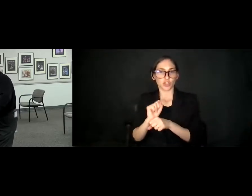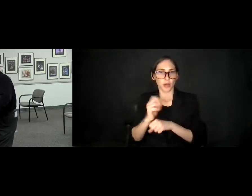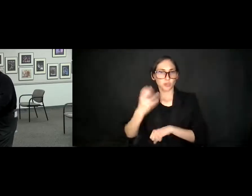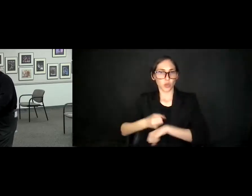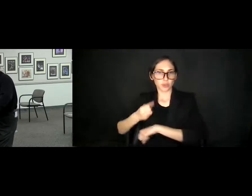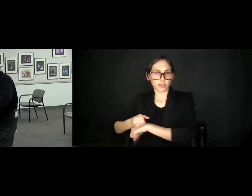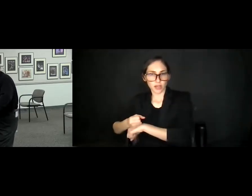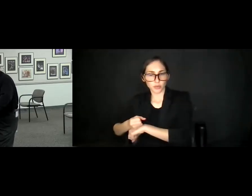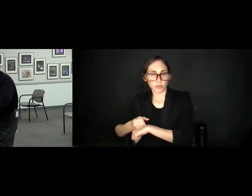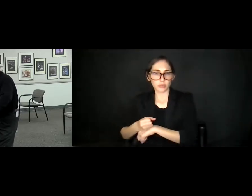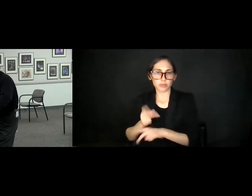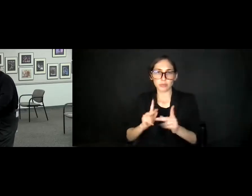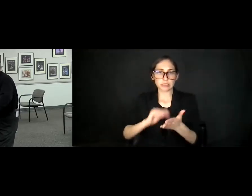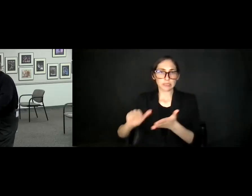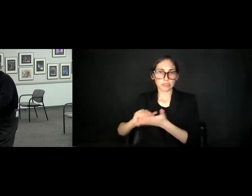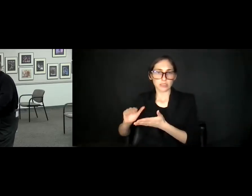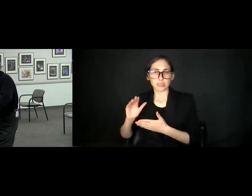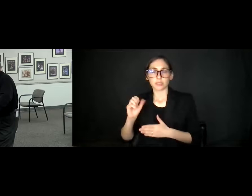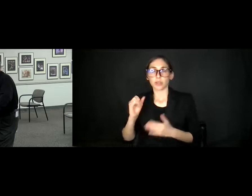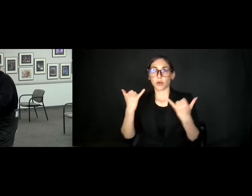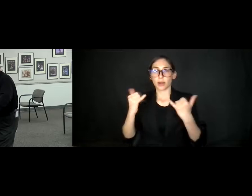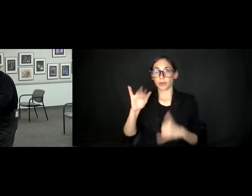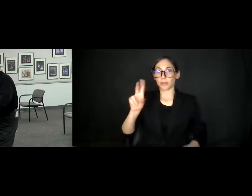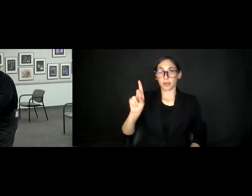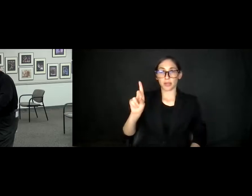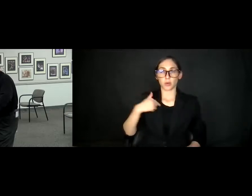Okay, when we got the bids, we bid it out as a five-year program